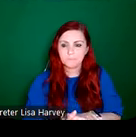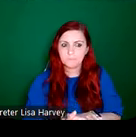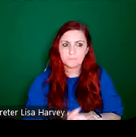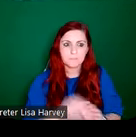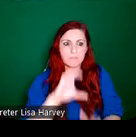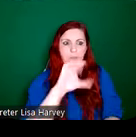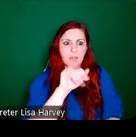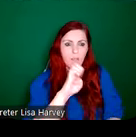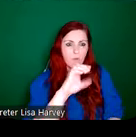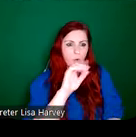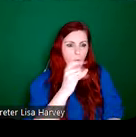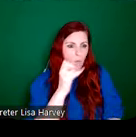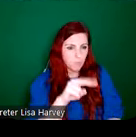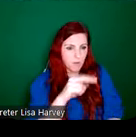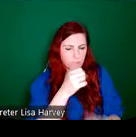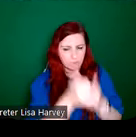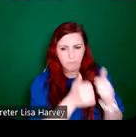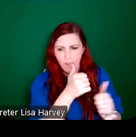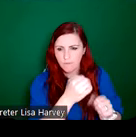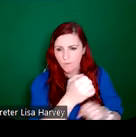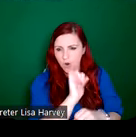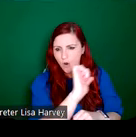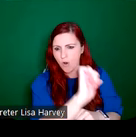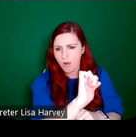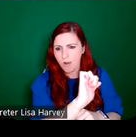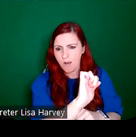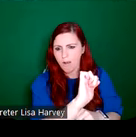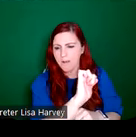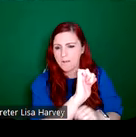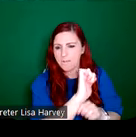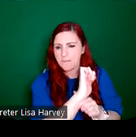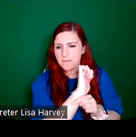particularly admired for her, she excelled in these kind of smaller scale